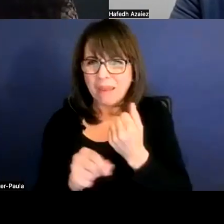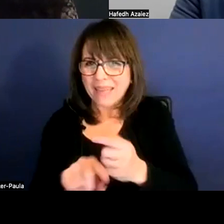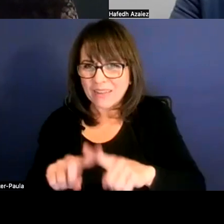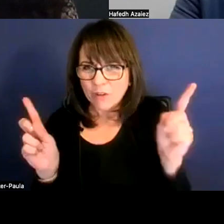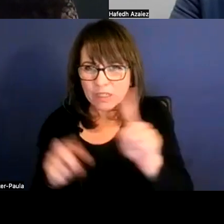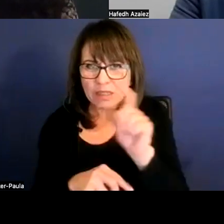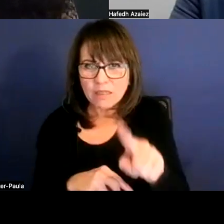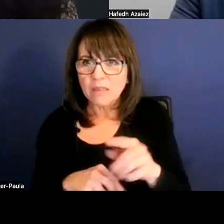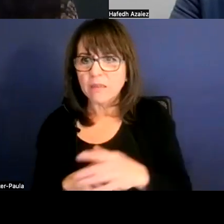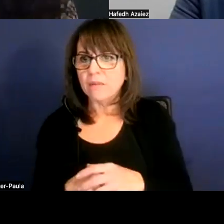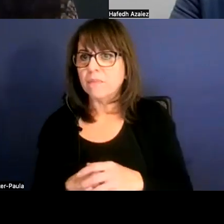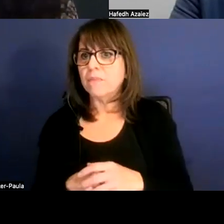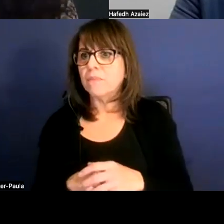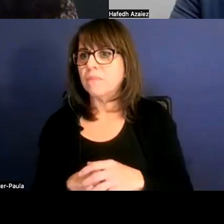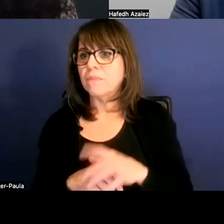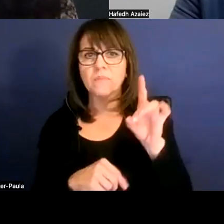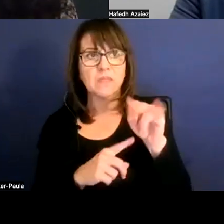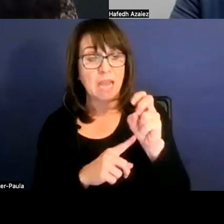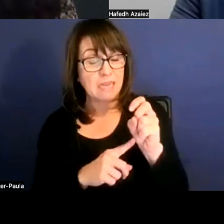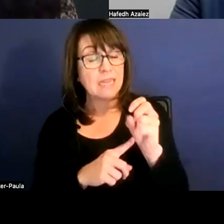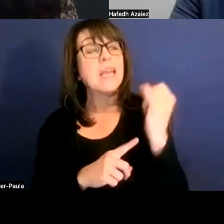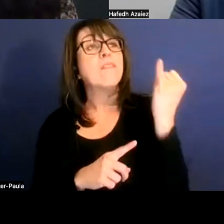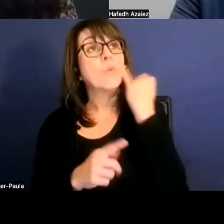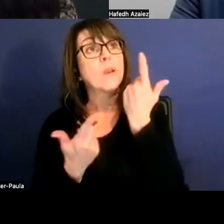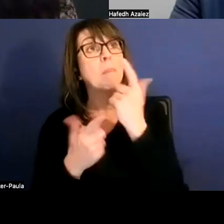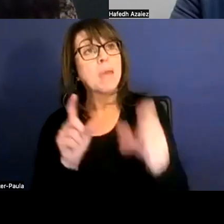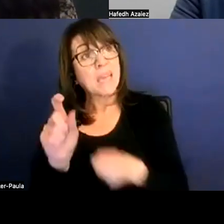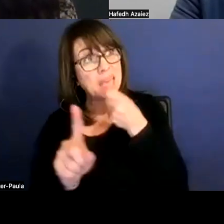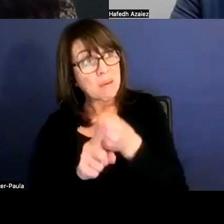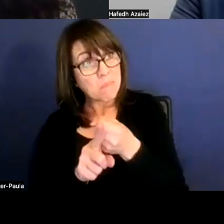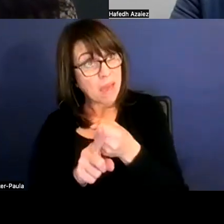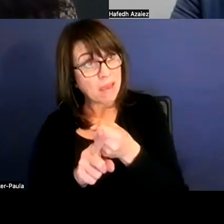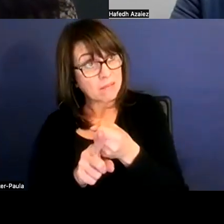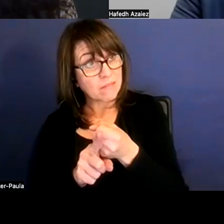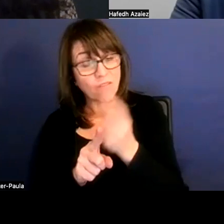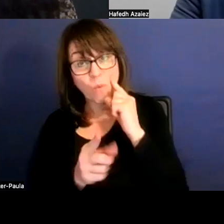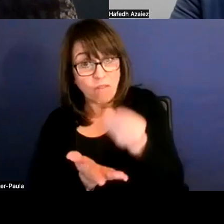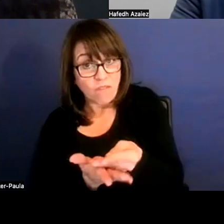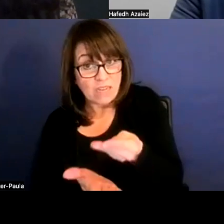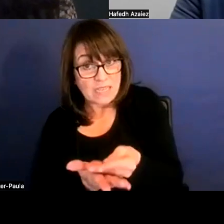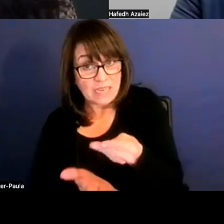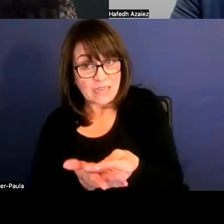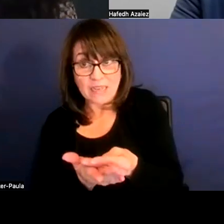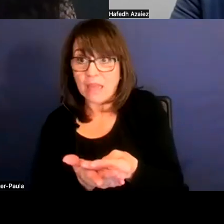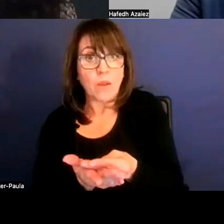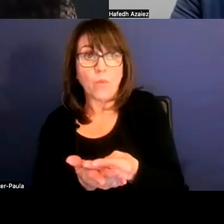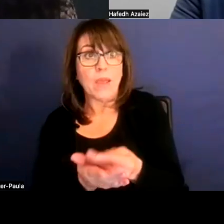Well, if you're gonna make a major impact on funding, it would have to come from somewhere